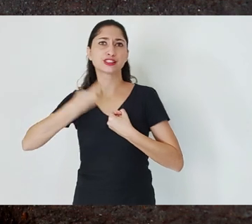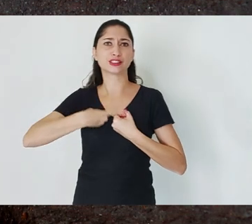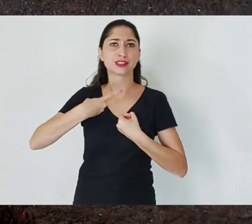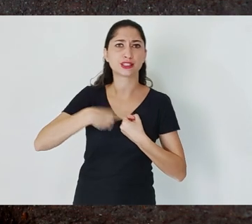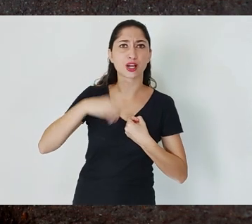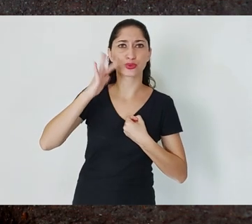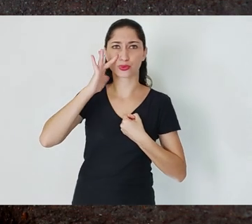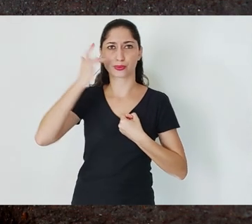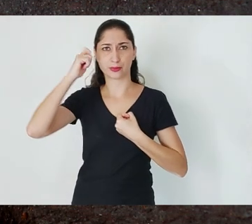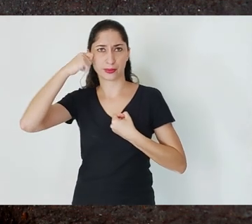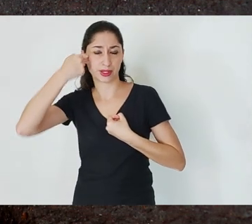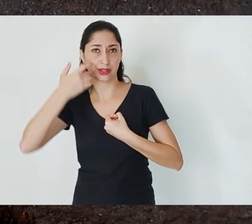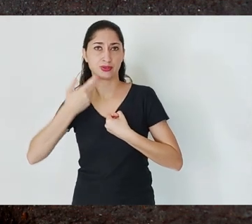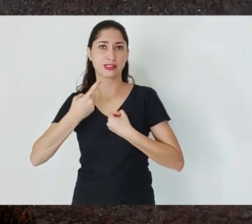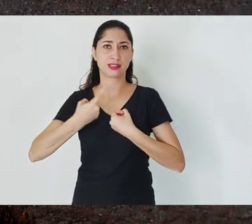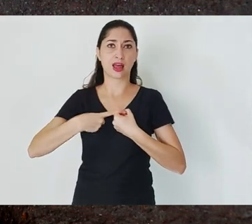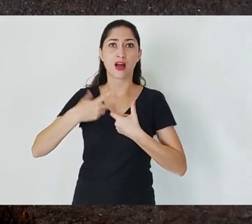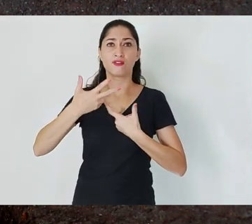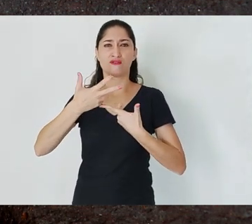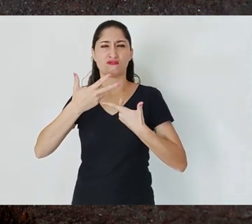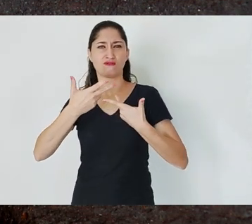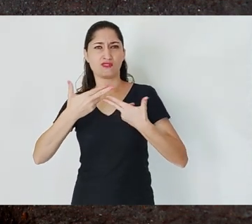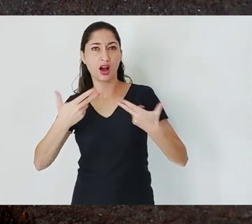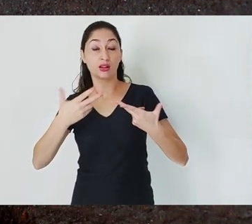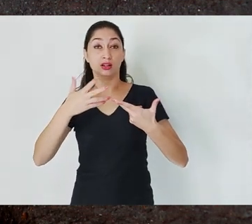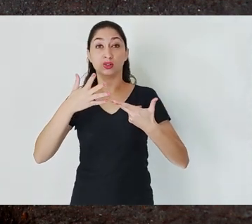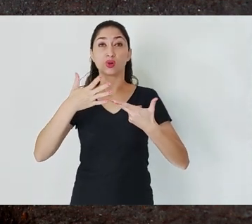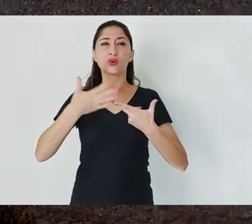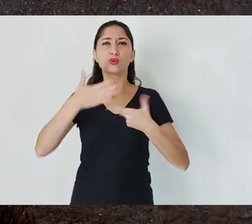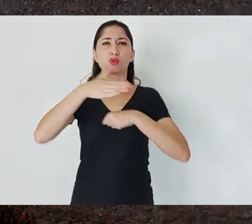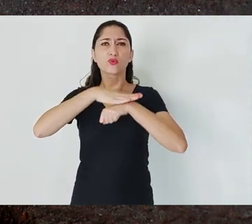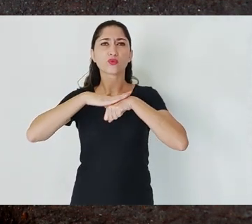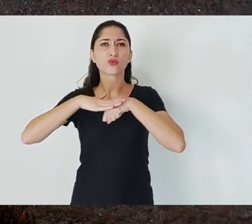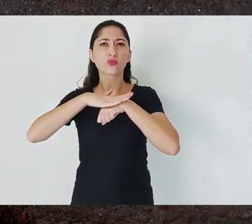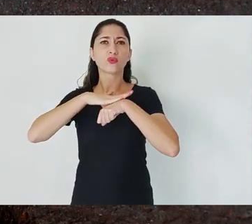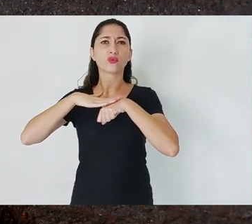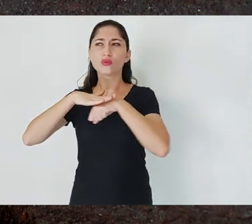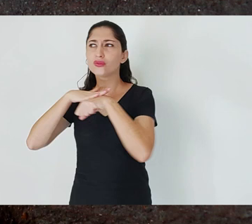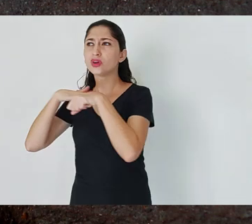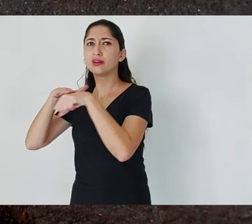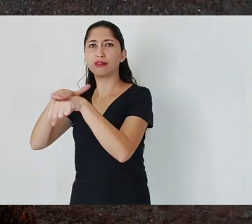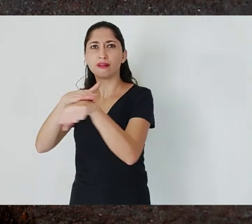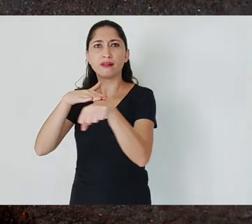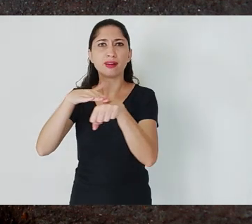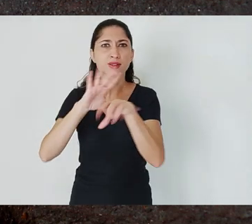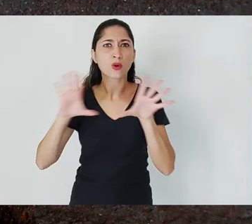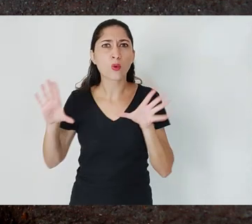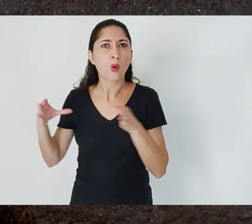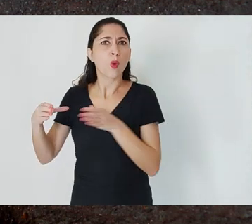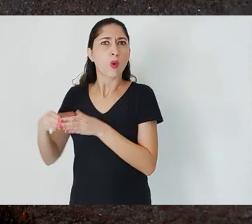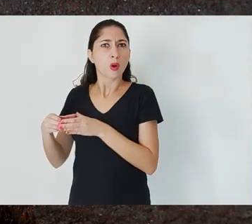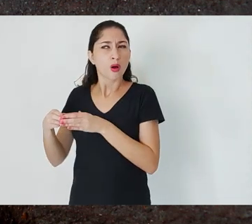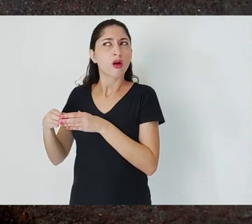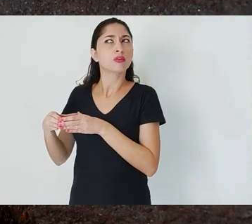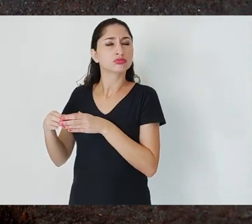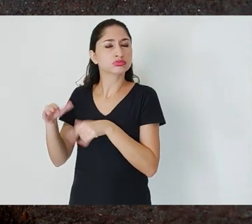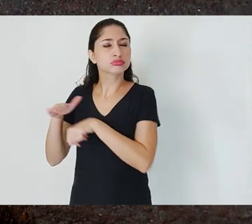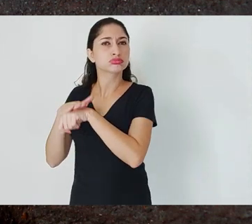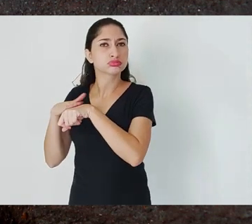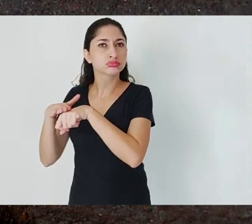Talking, mobilizing this relatively large